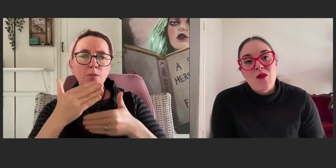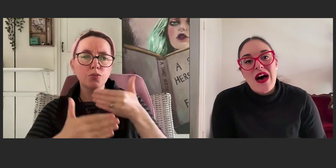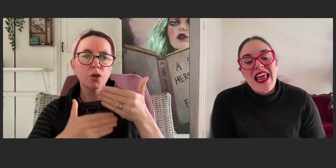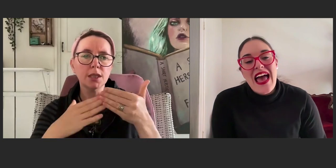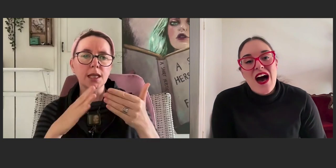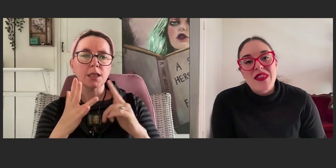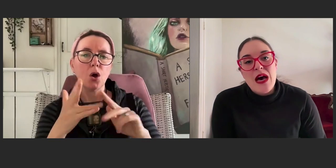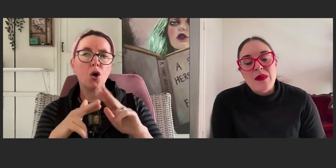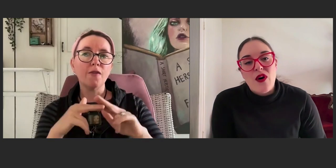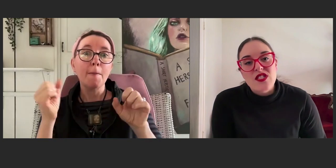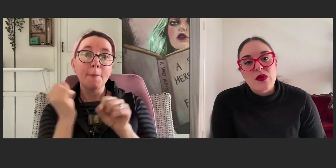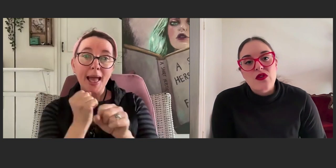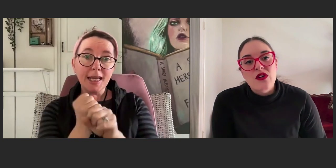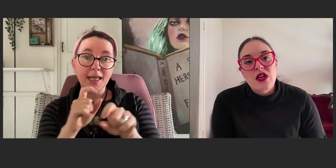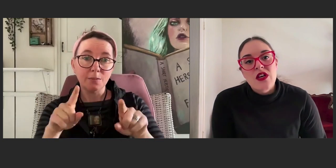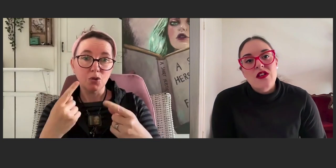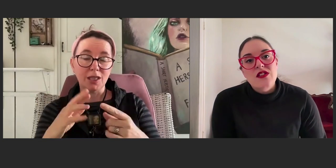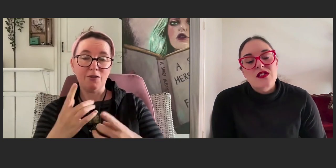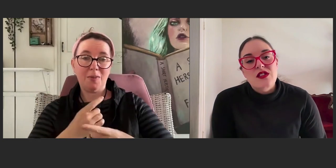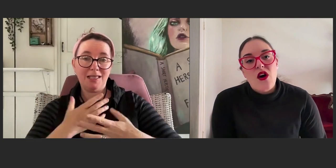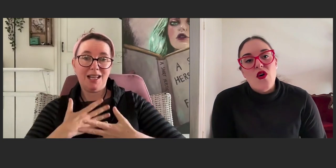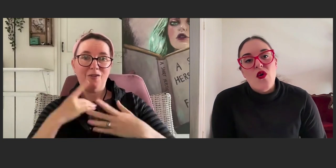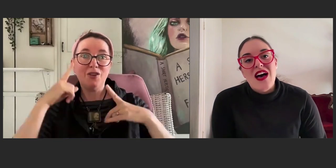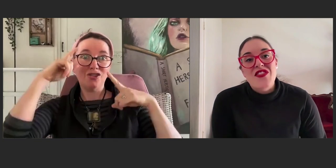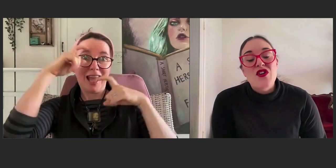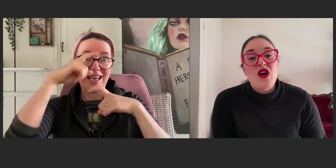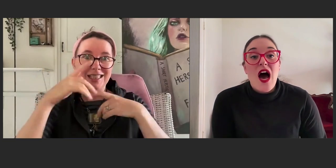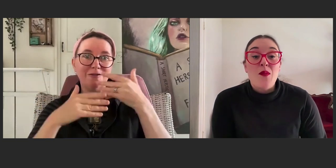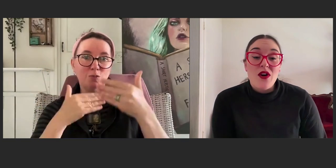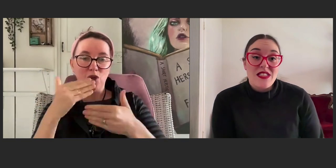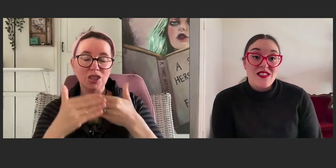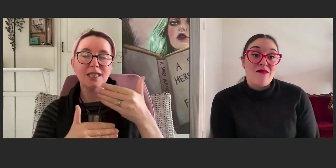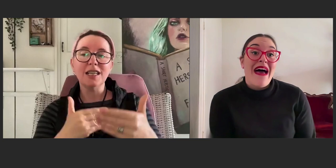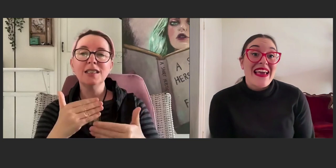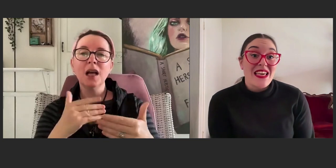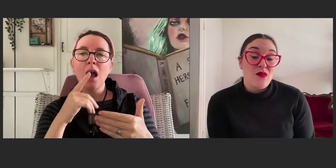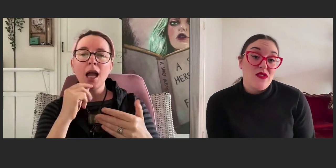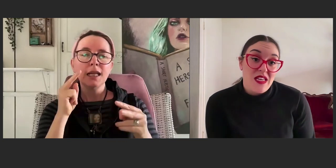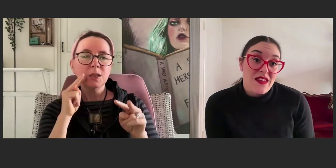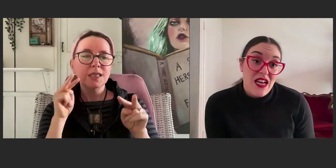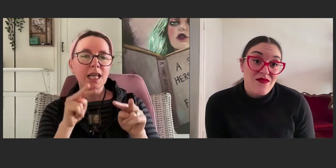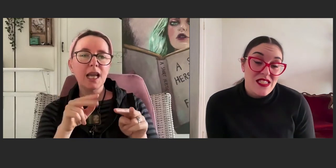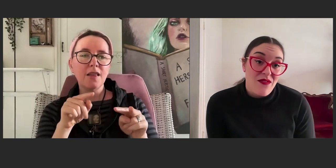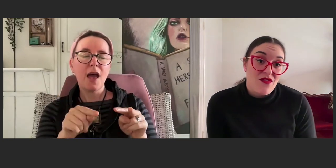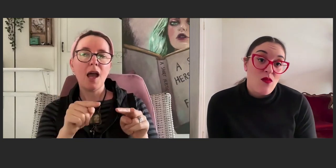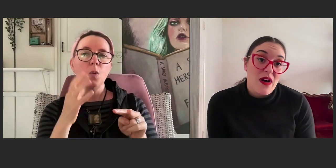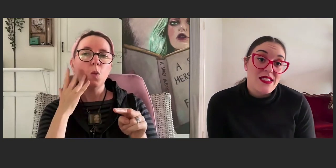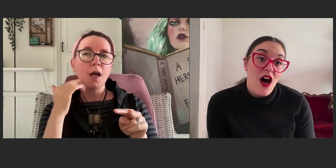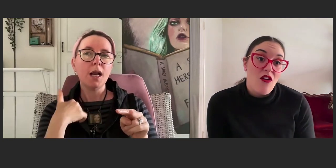But how would that be possible? So, through a process of making music that I've discovered for myself,